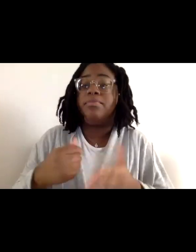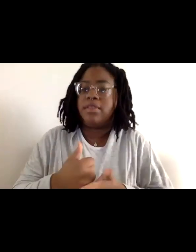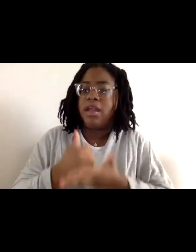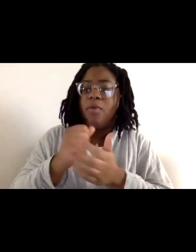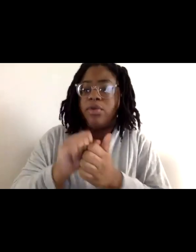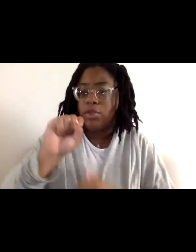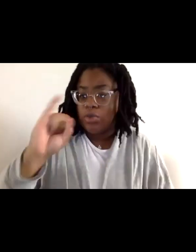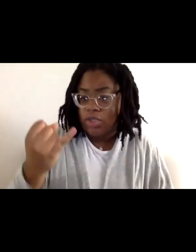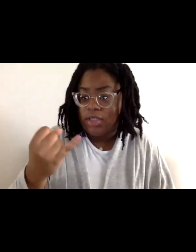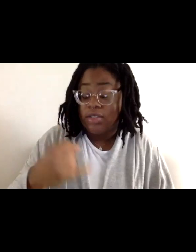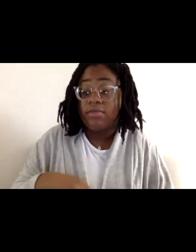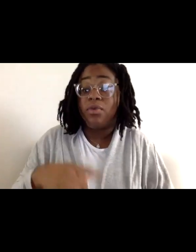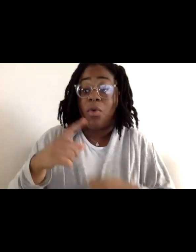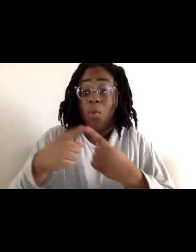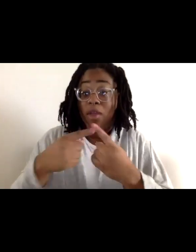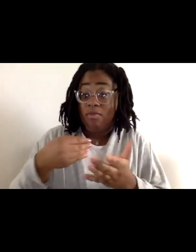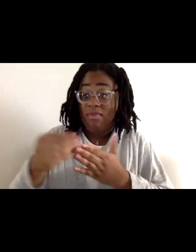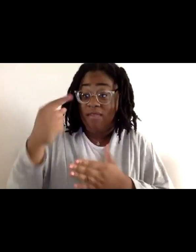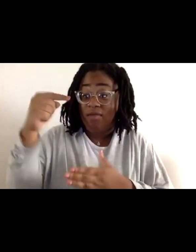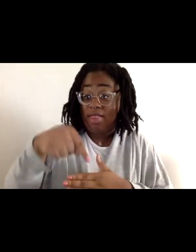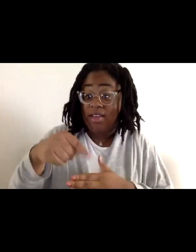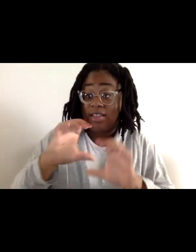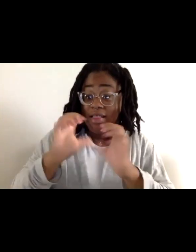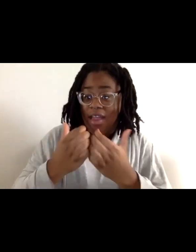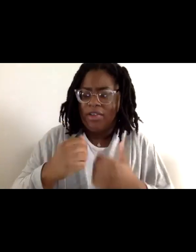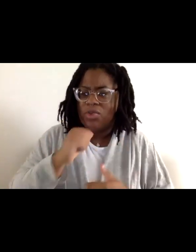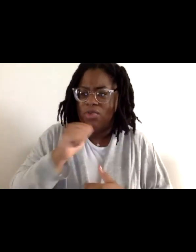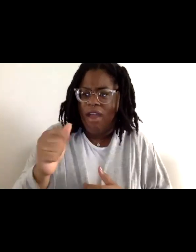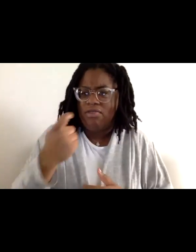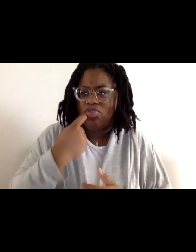In purchasing this course, you're not only investing in your anti-racism journey,